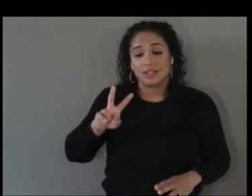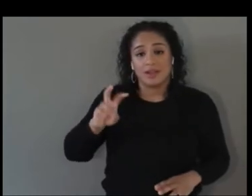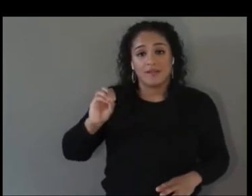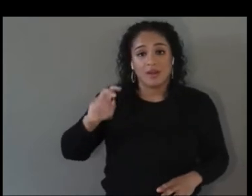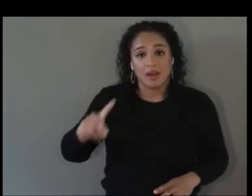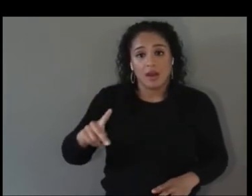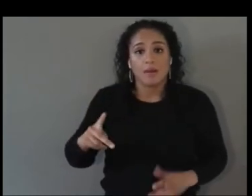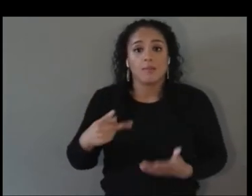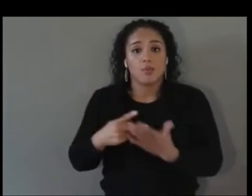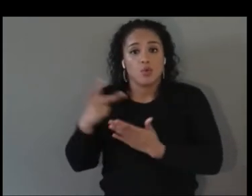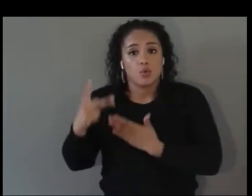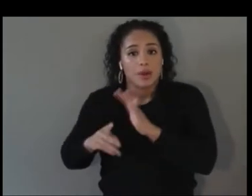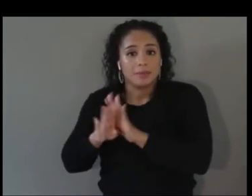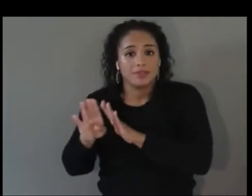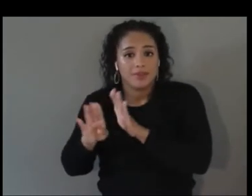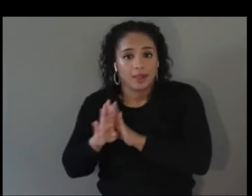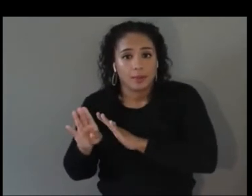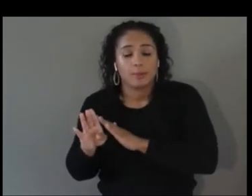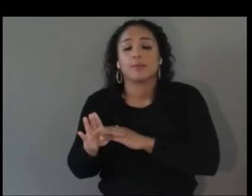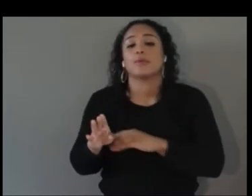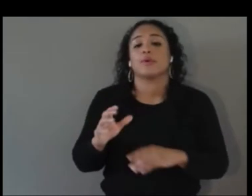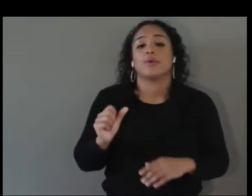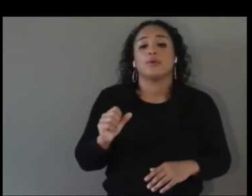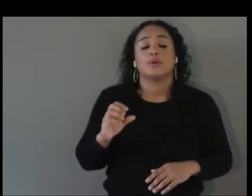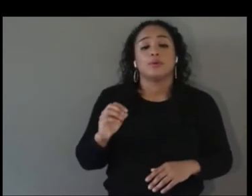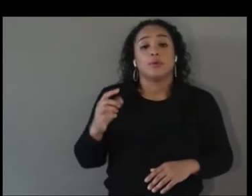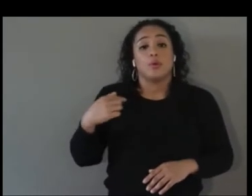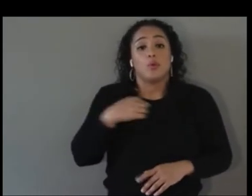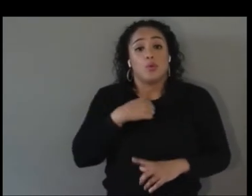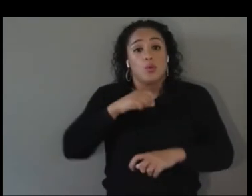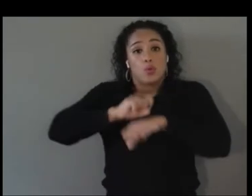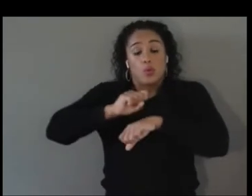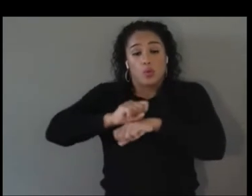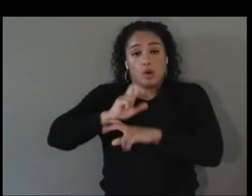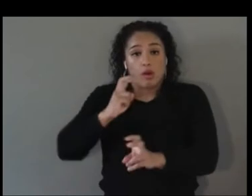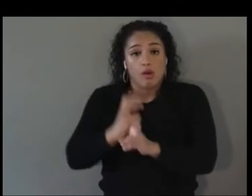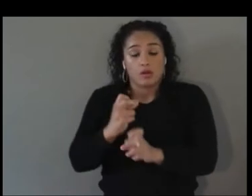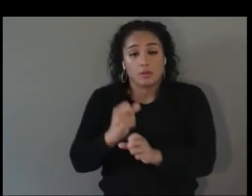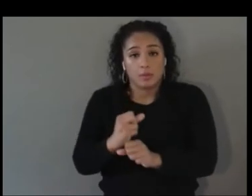we're working hard to make sure -- working with a lot of populations that people are speaking to,